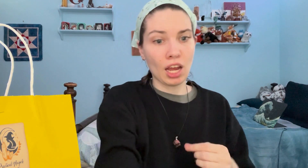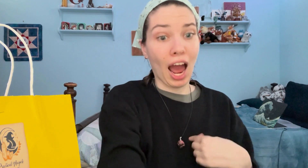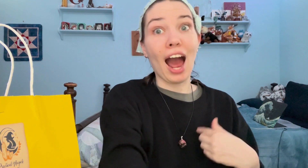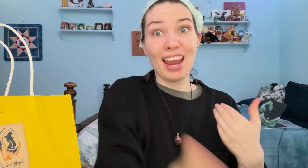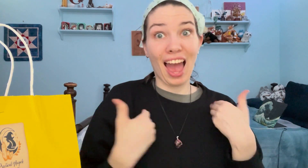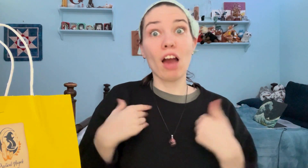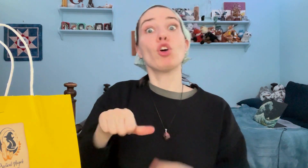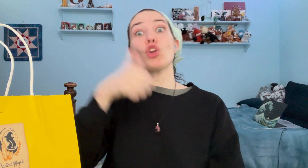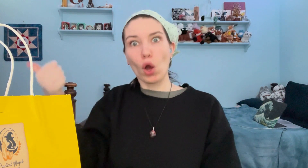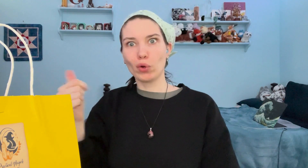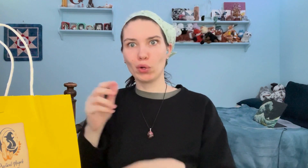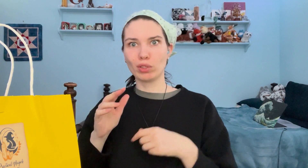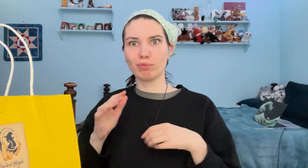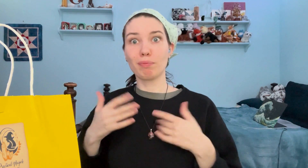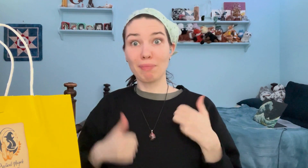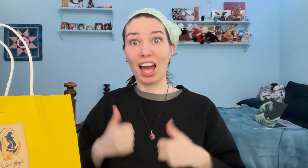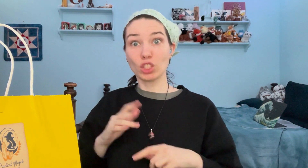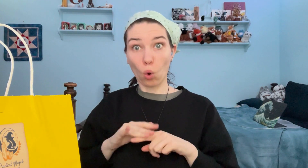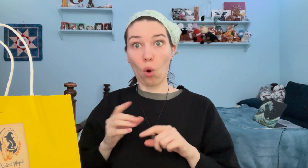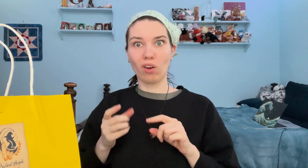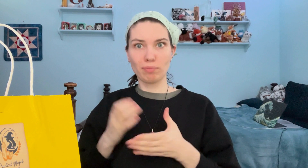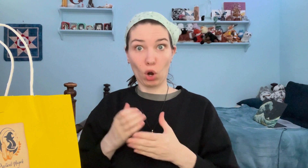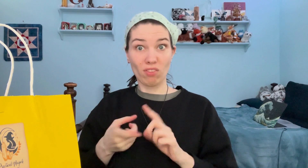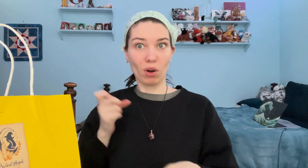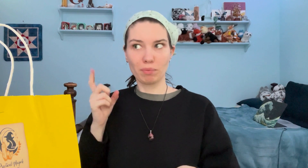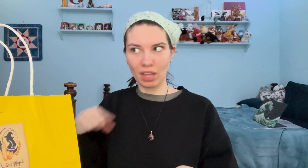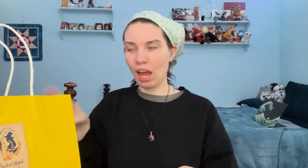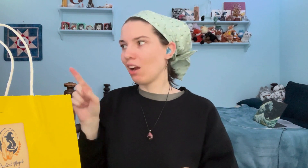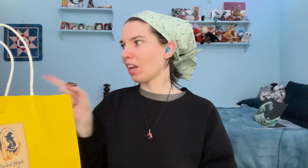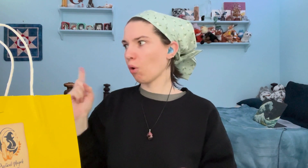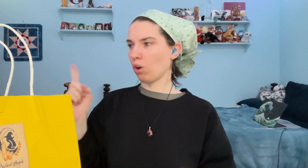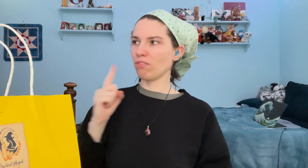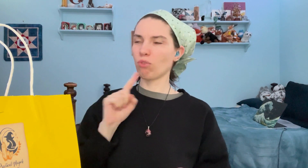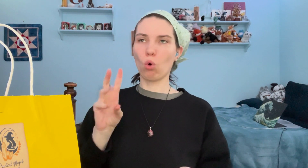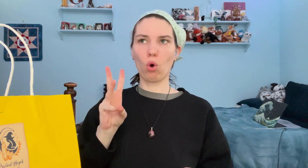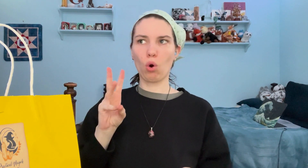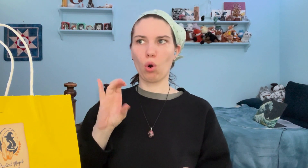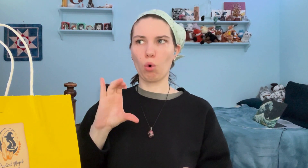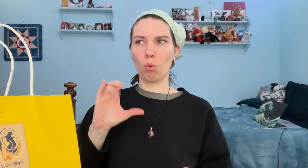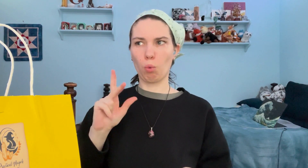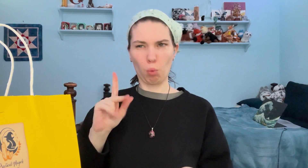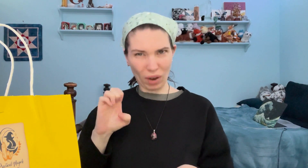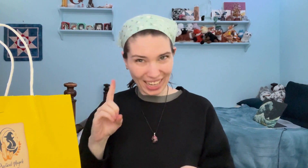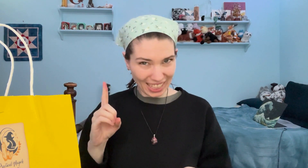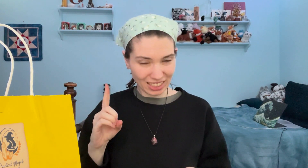I have another bath salts jar from them, that one is for the wicked